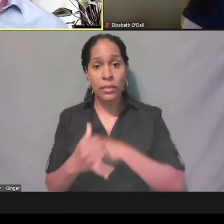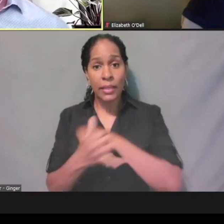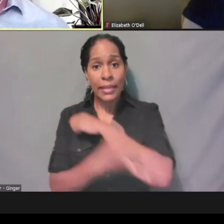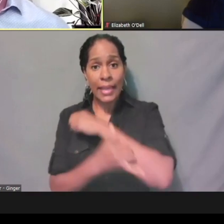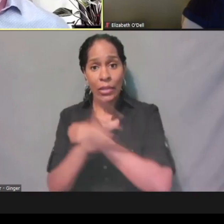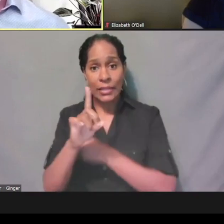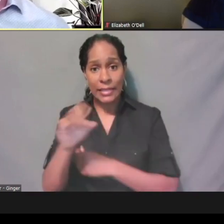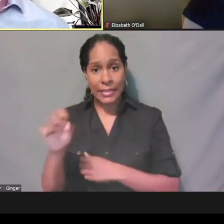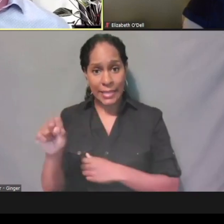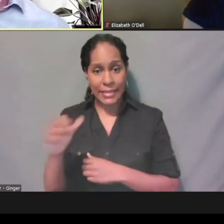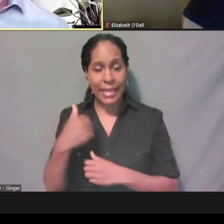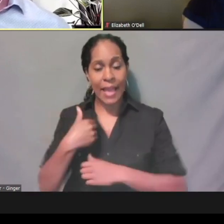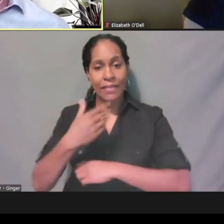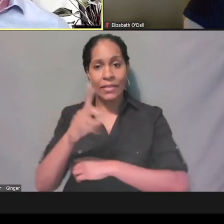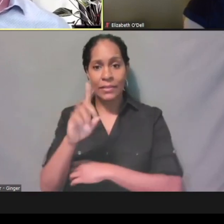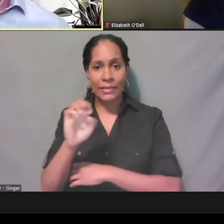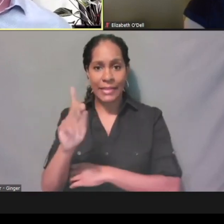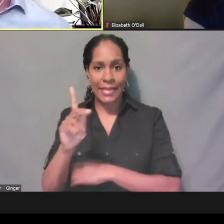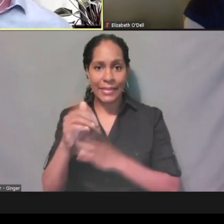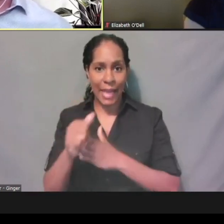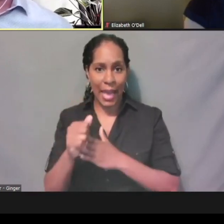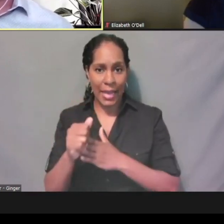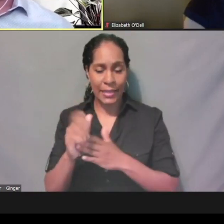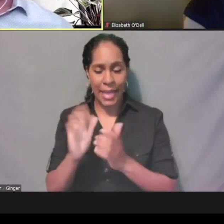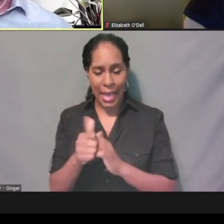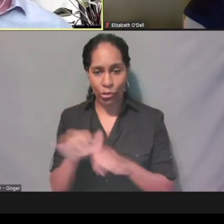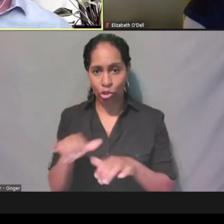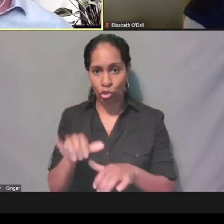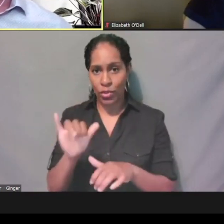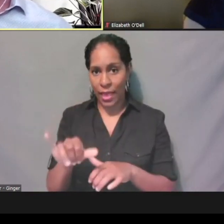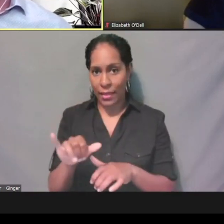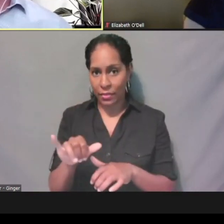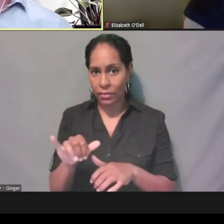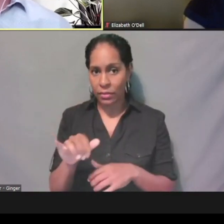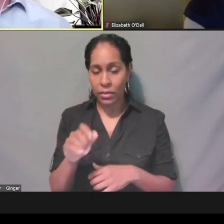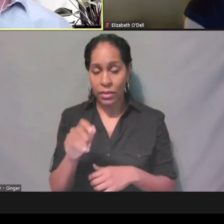on how to do that provision in ePASS if you do call them.